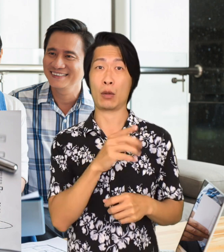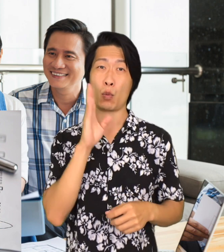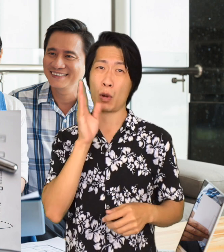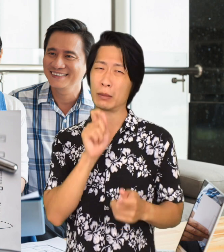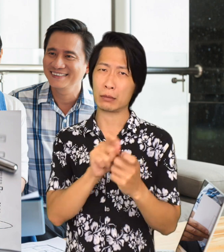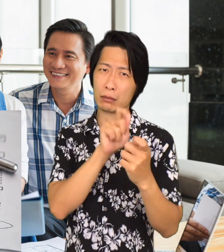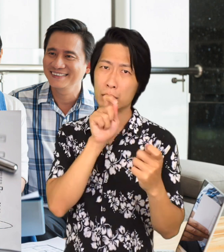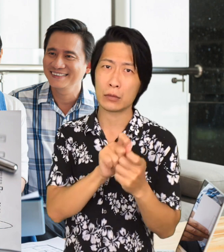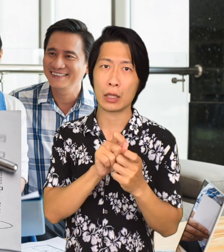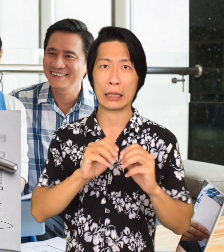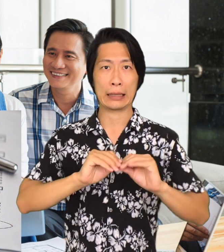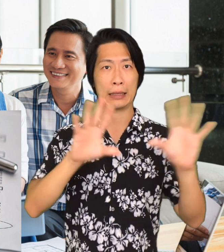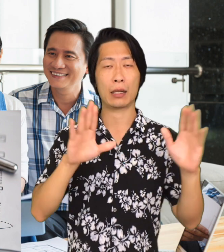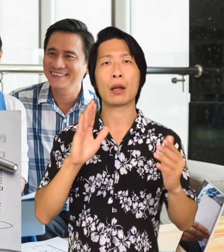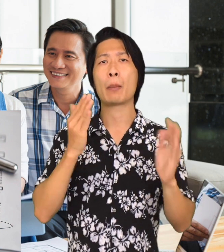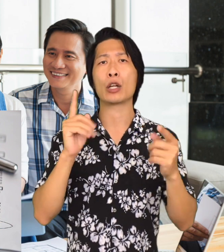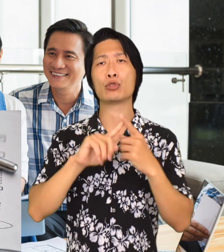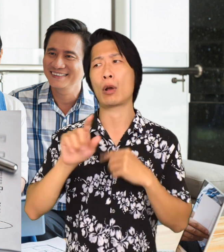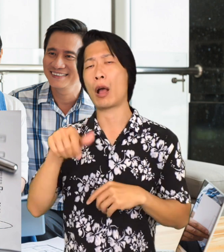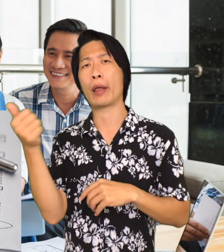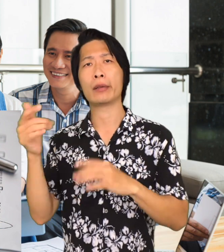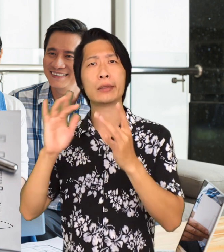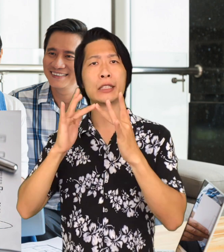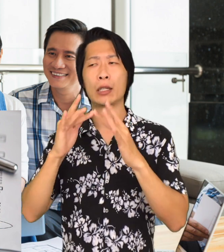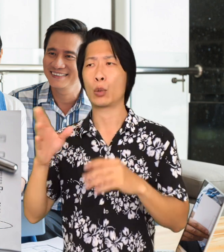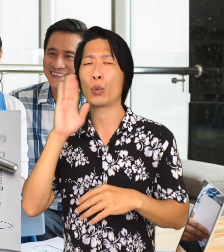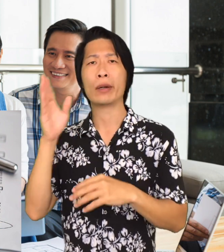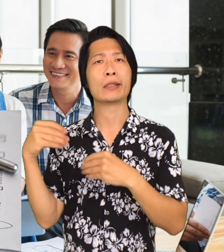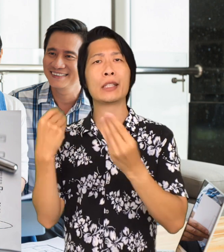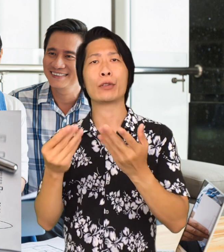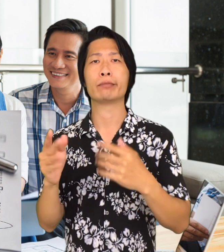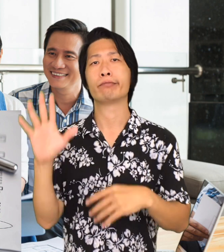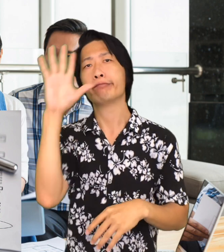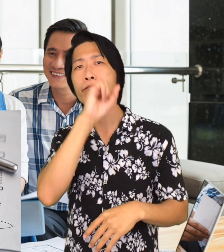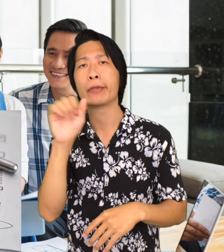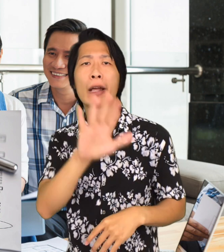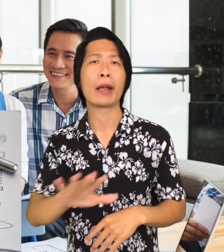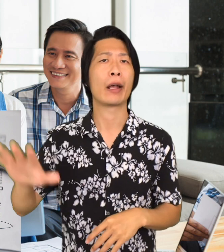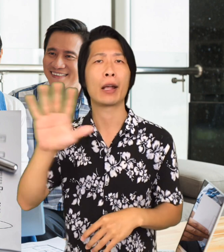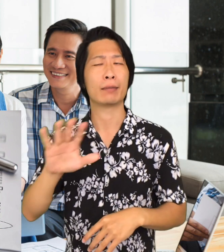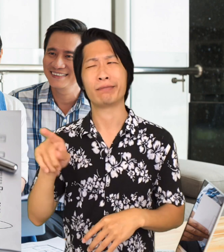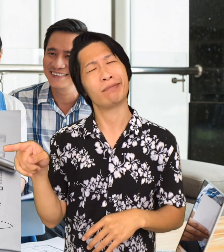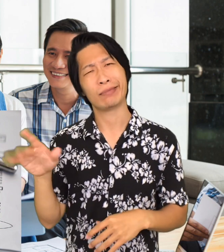This will be the most accurate number compared to websites just giving you an estimate.